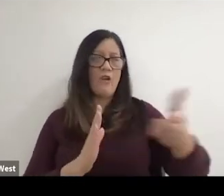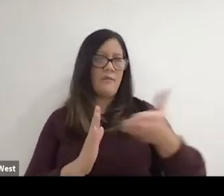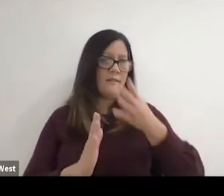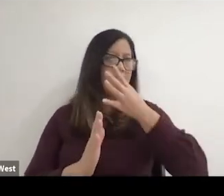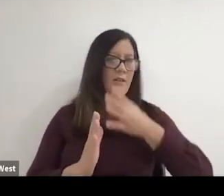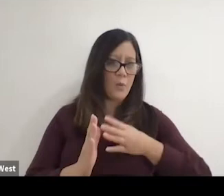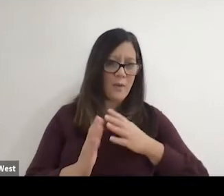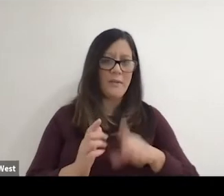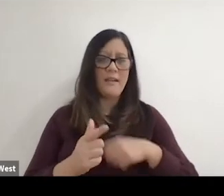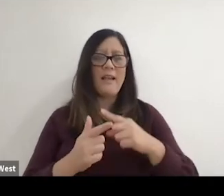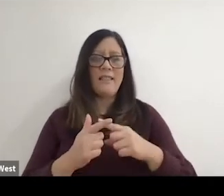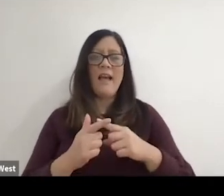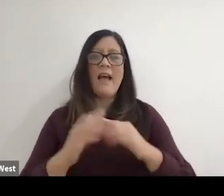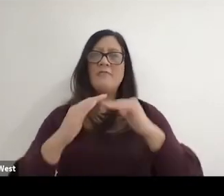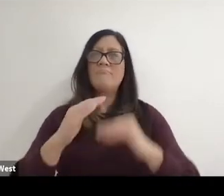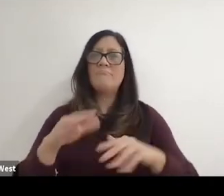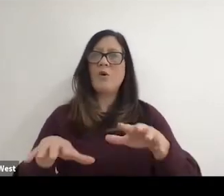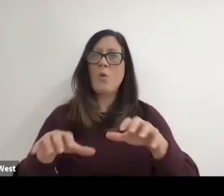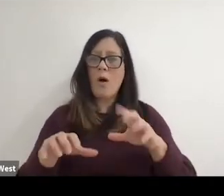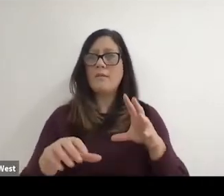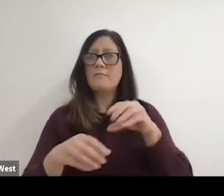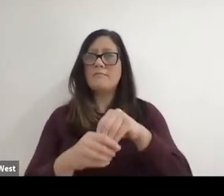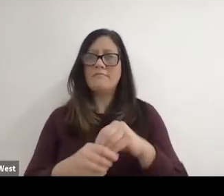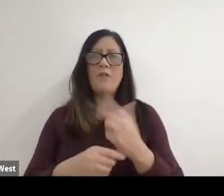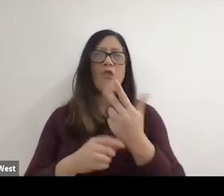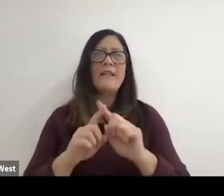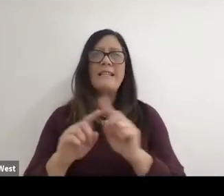Eventually quads came apart of it, which is our 3 three different divisions.